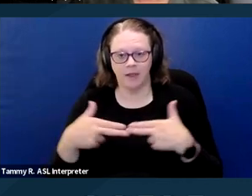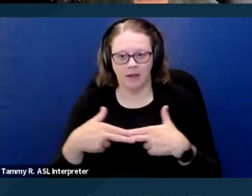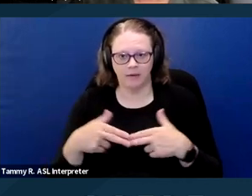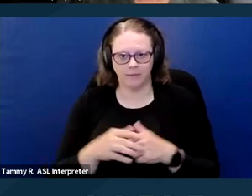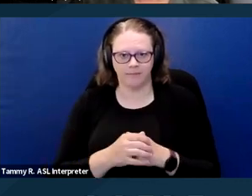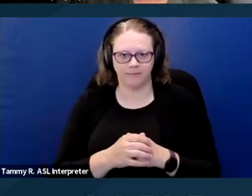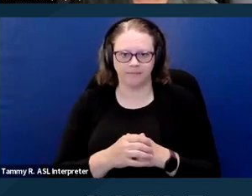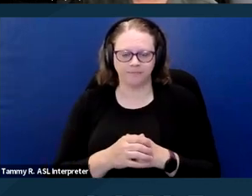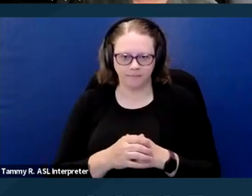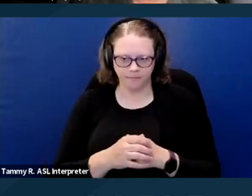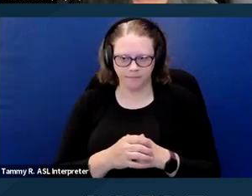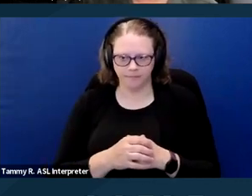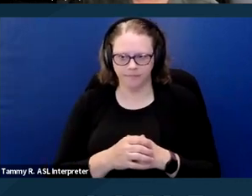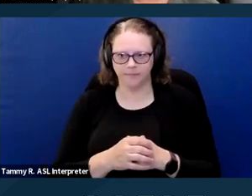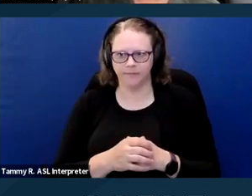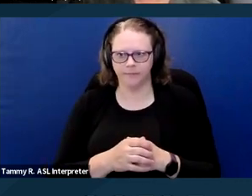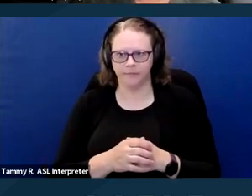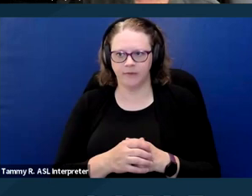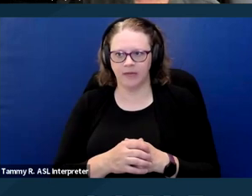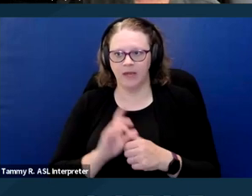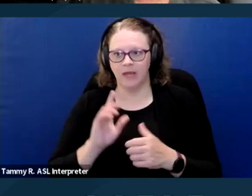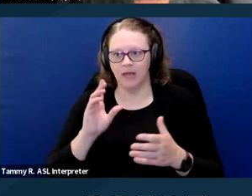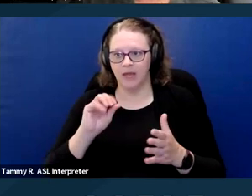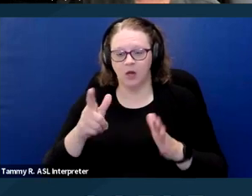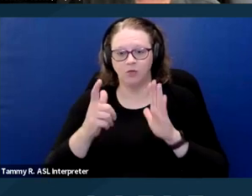It does require an individualized assessment.